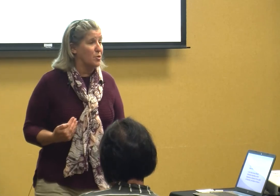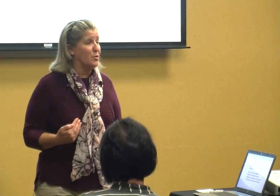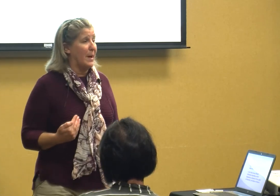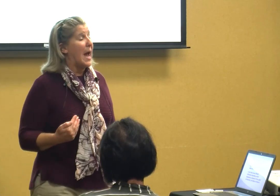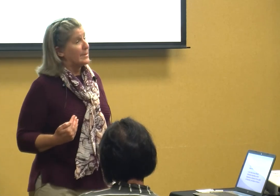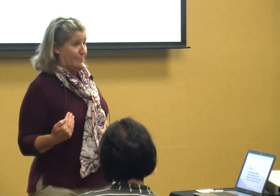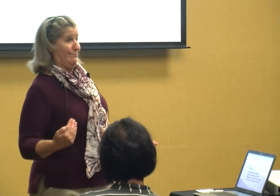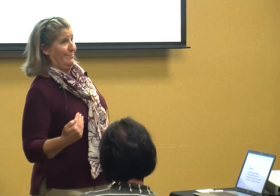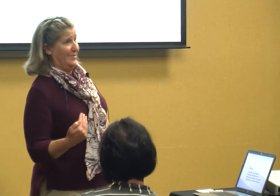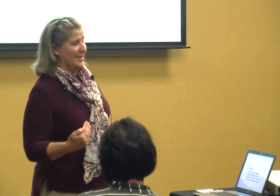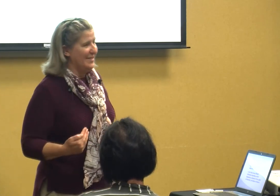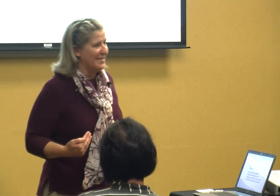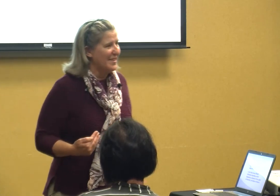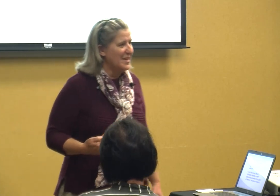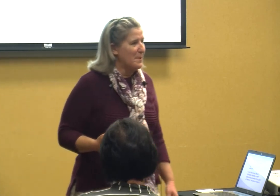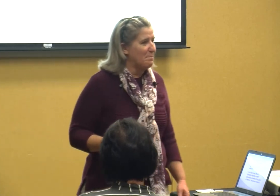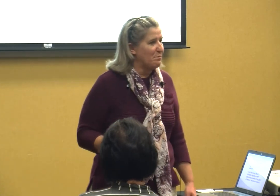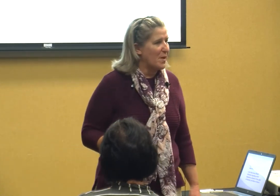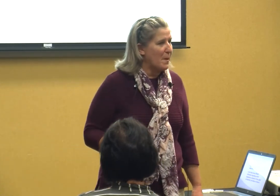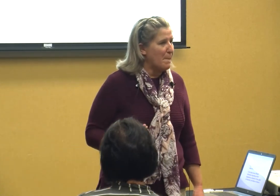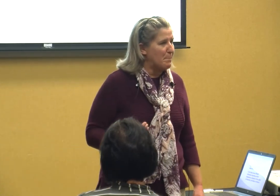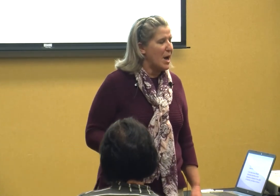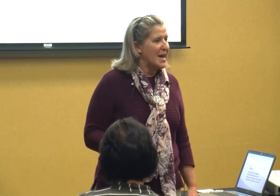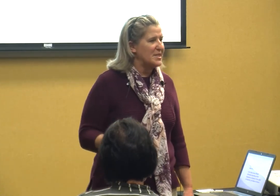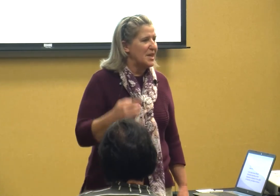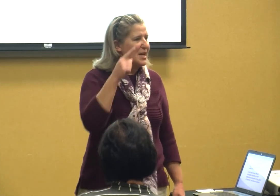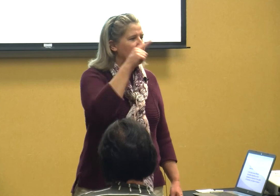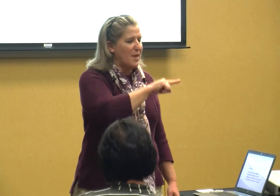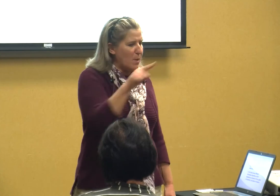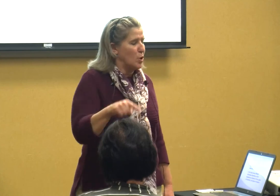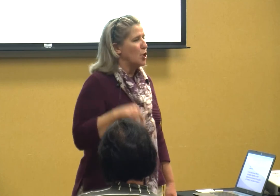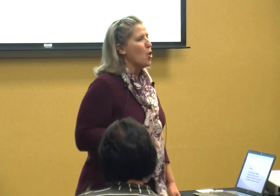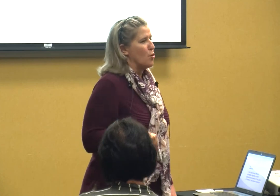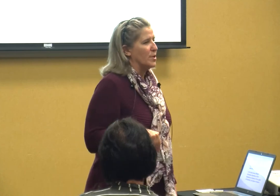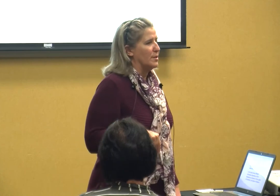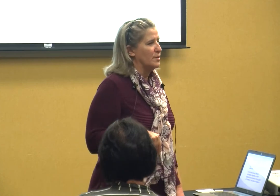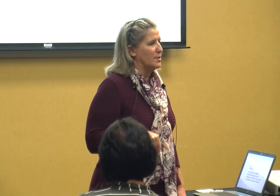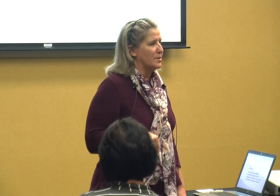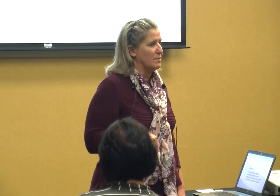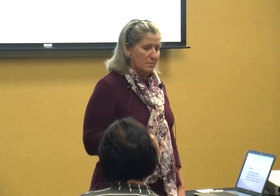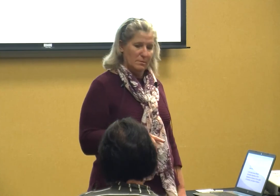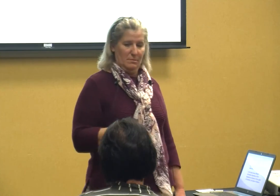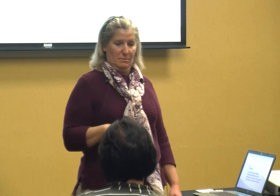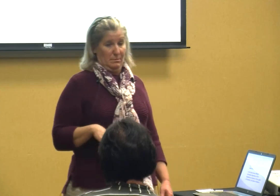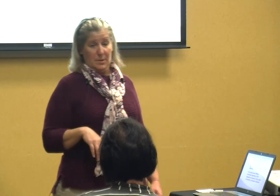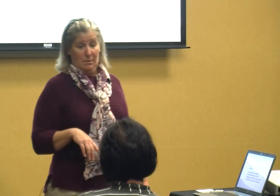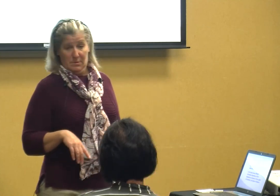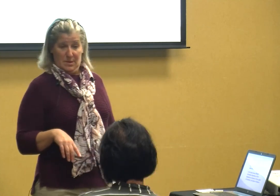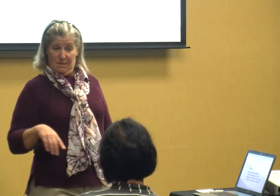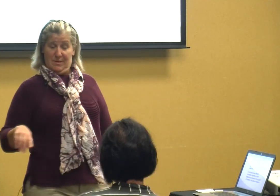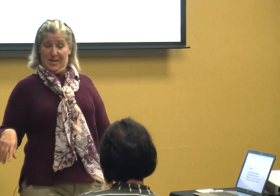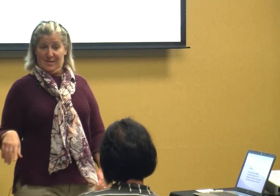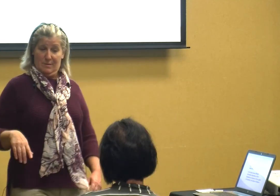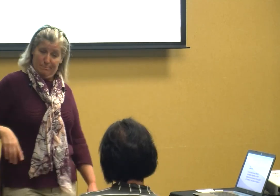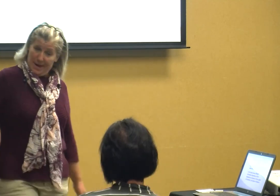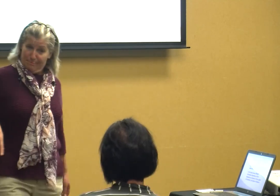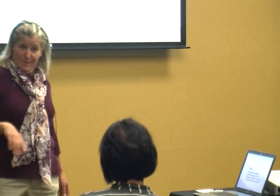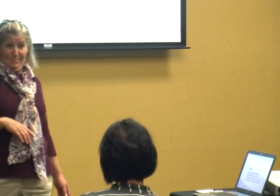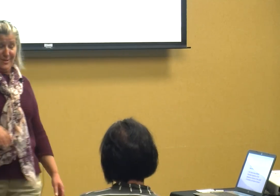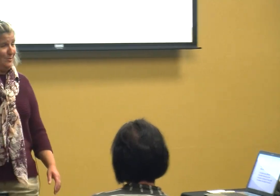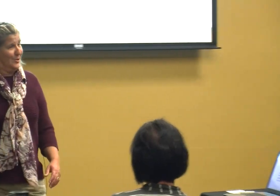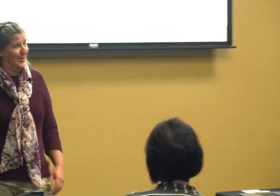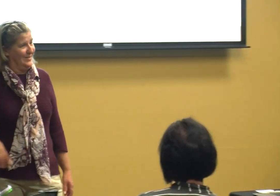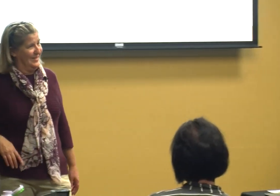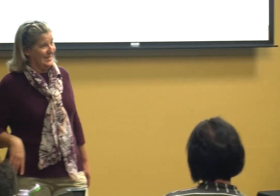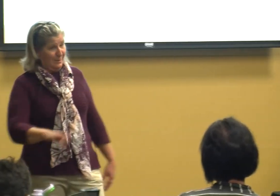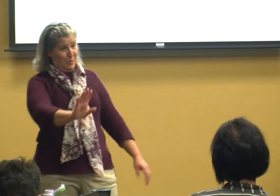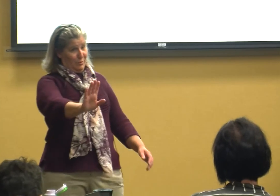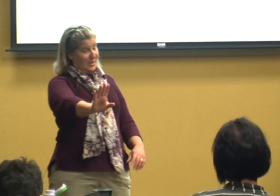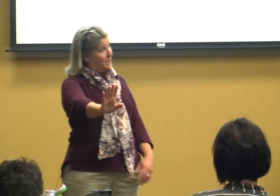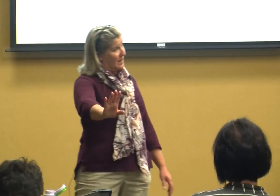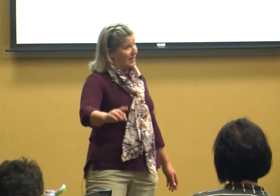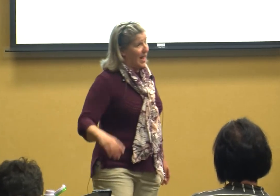the mat but they will learn mmm that one that one has a little backbone to her respect that